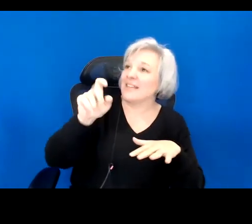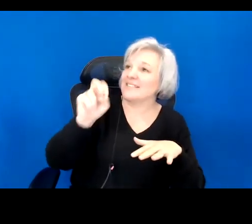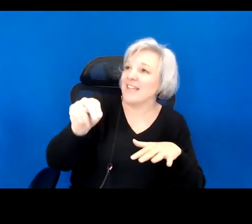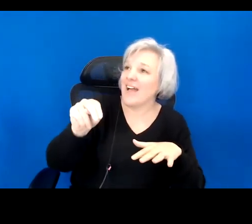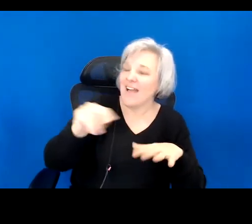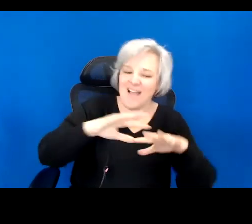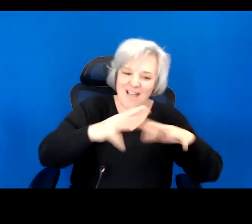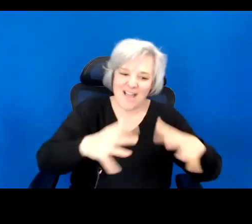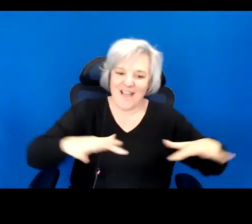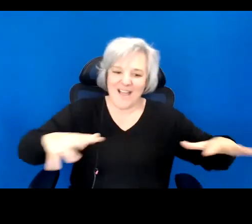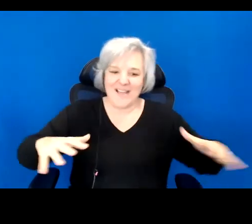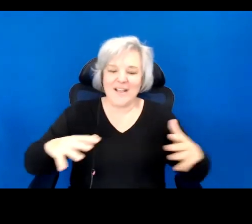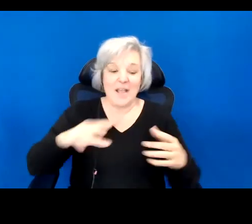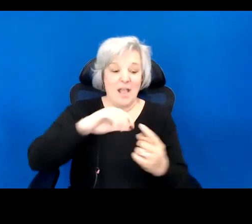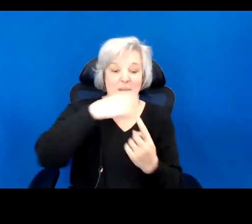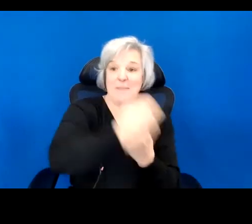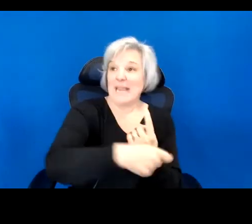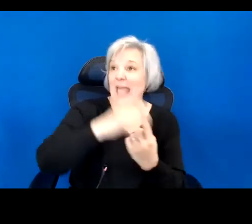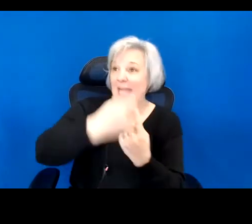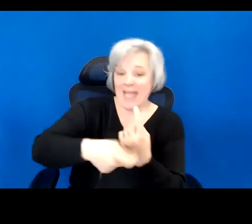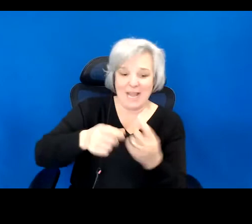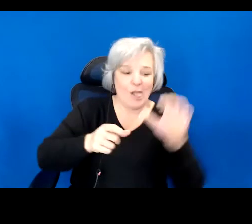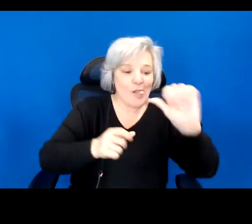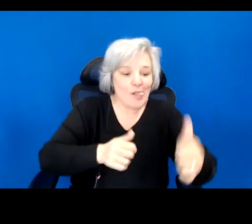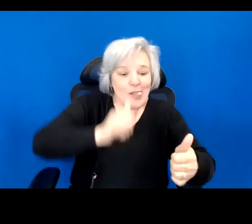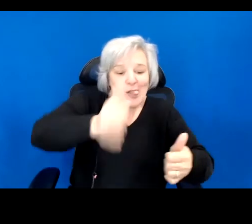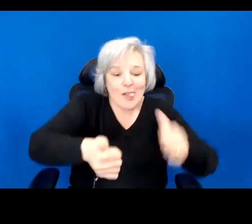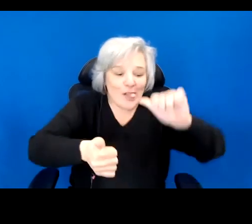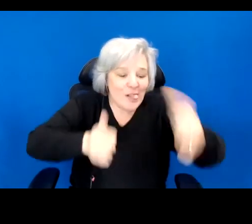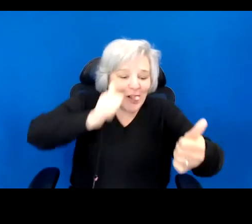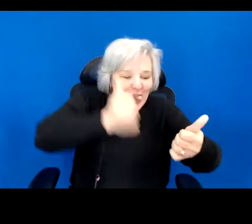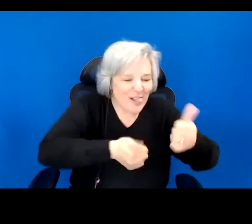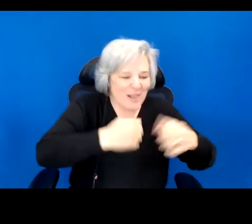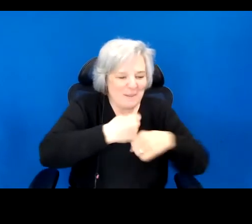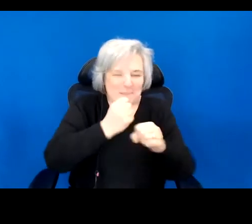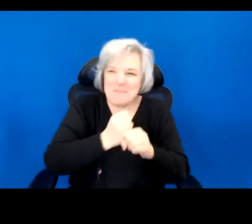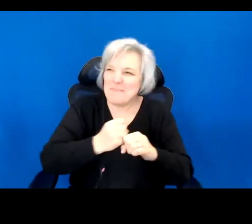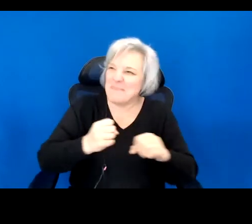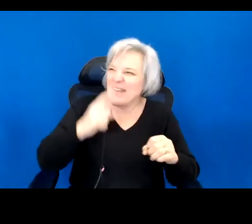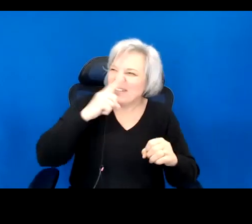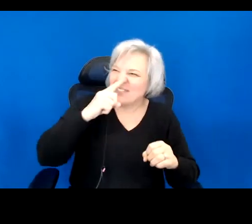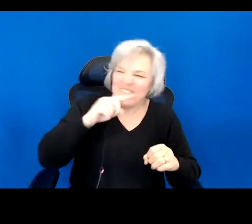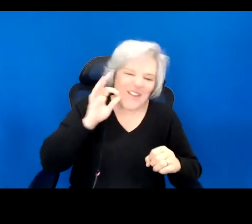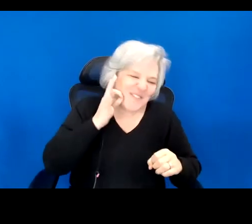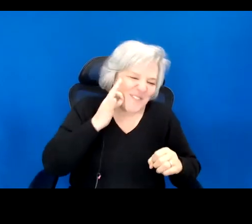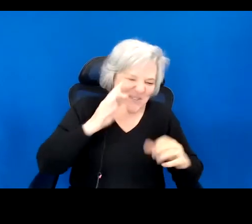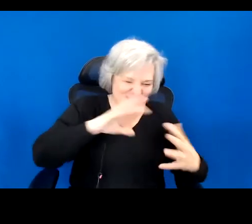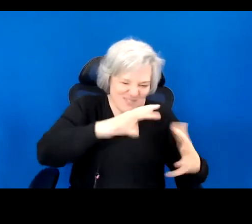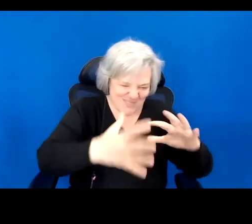slices, and apple skins make up their shelters. Off to the side of the village, you have crafted